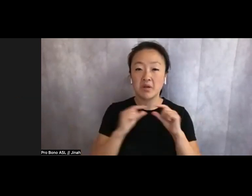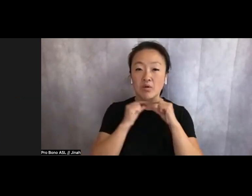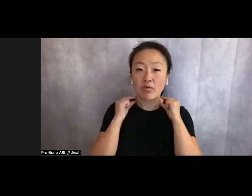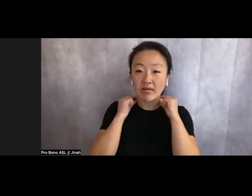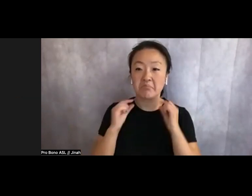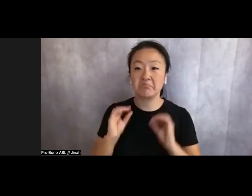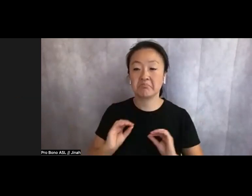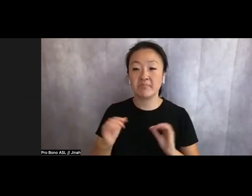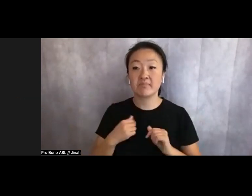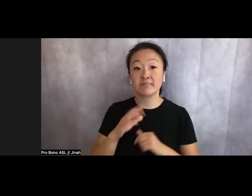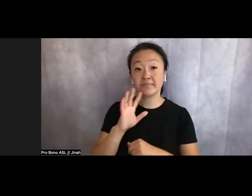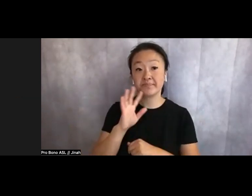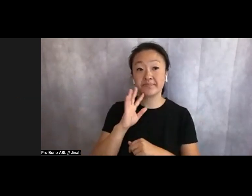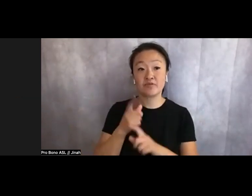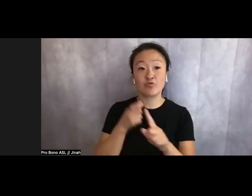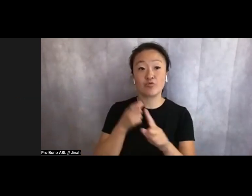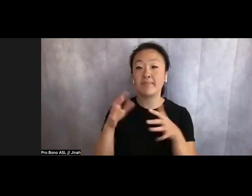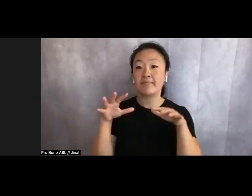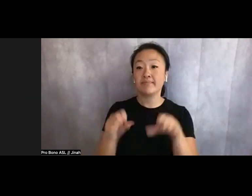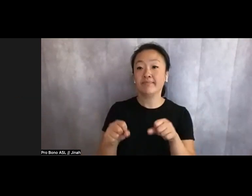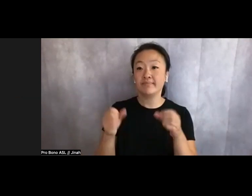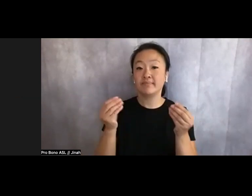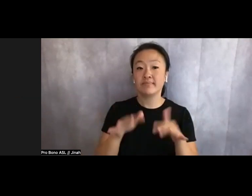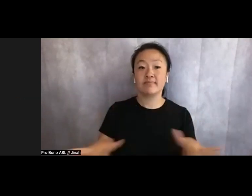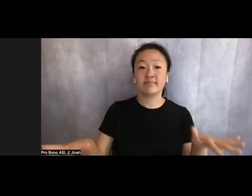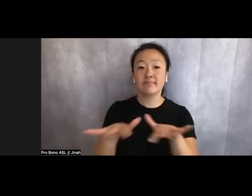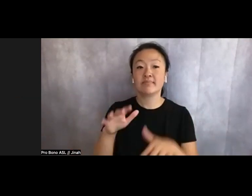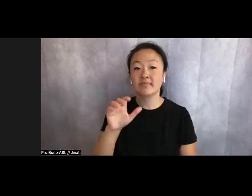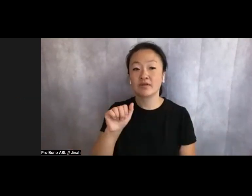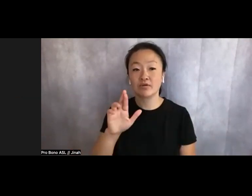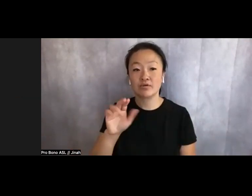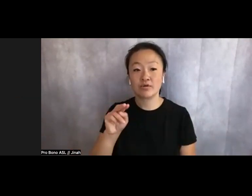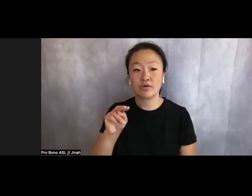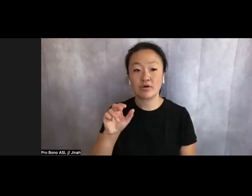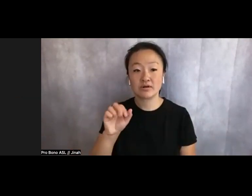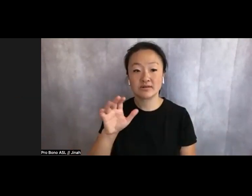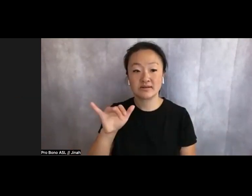from the occupied land of the Carnarsie and Munsee and Lenape peoples. We thank the past